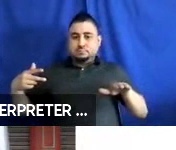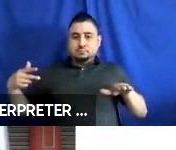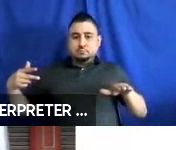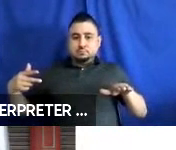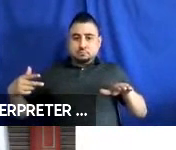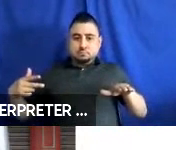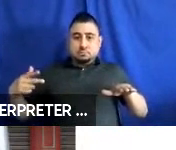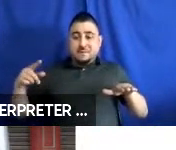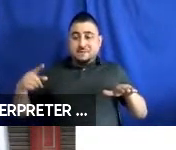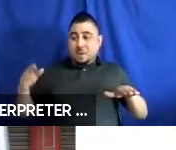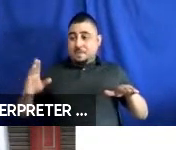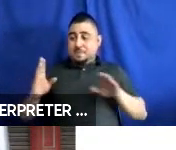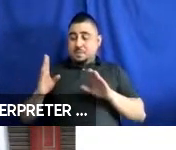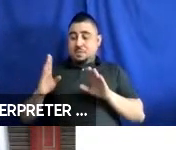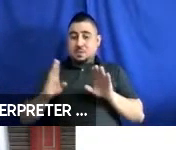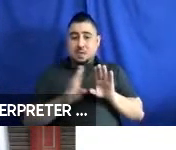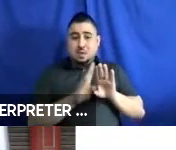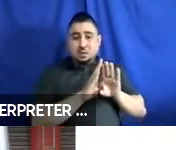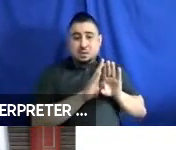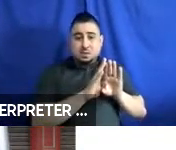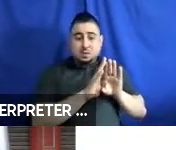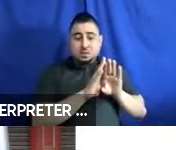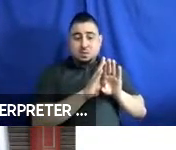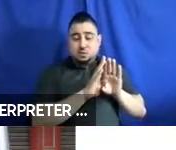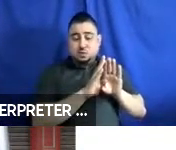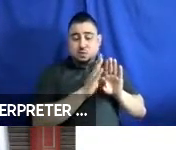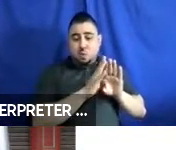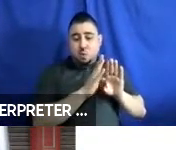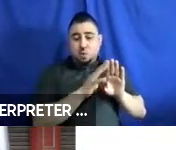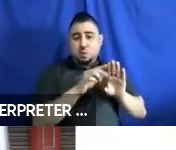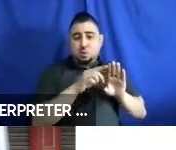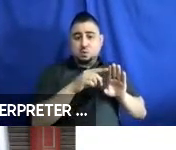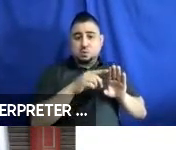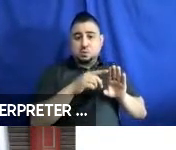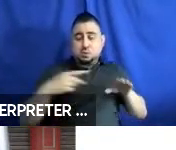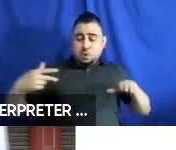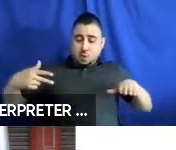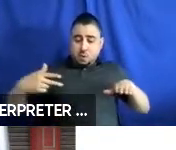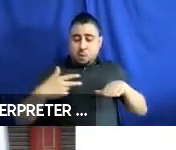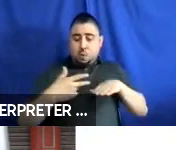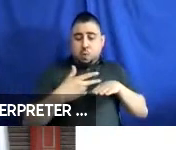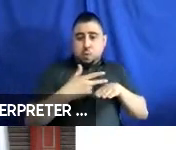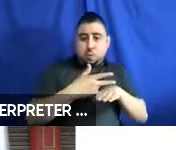get from the door to the wheelchair space for the securement, and then back to the door